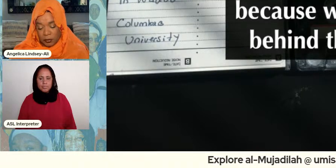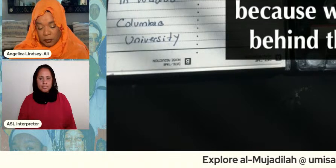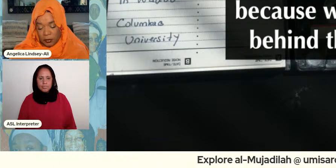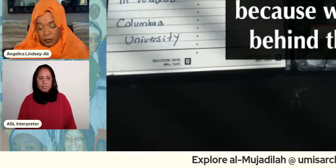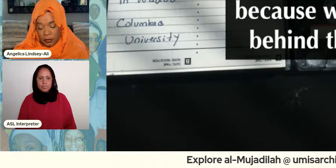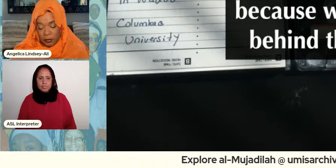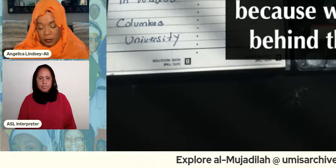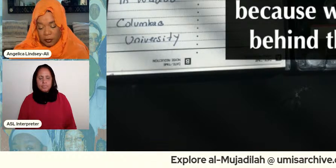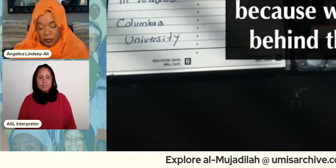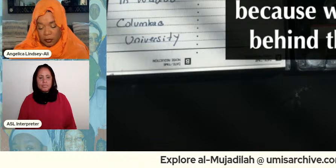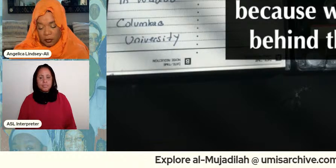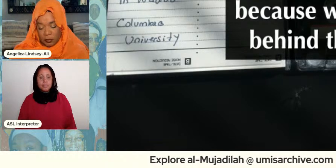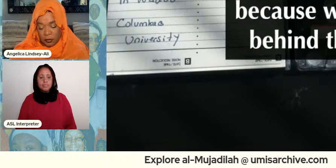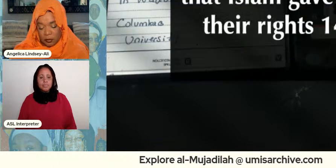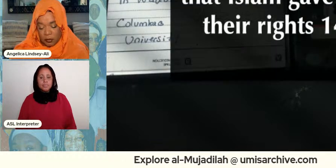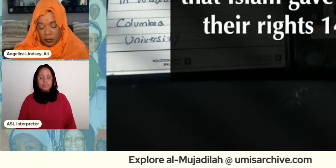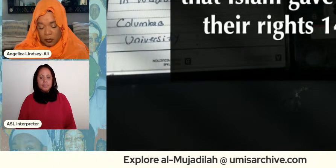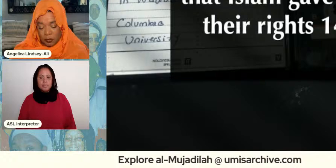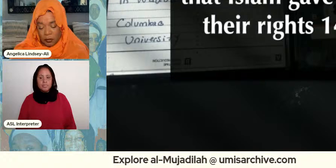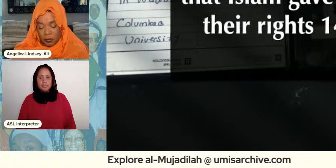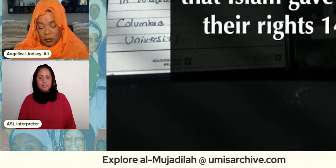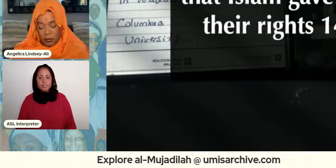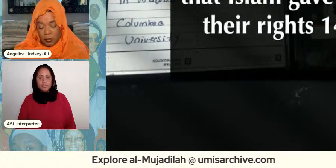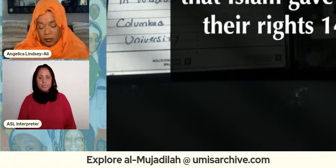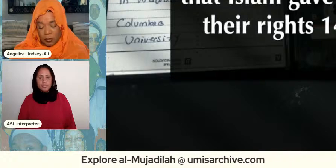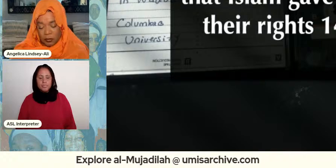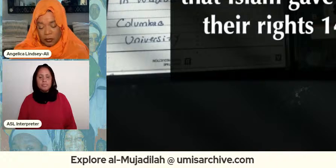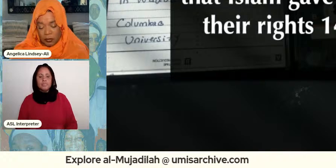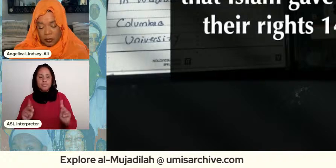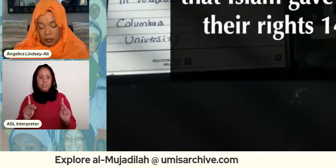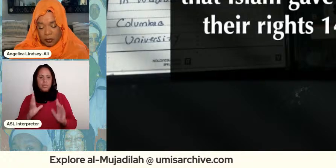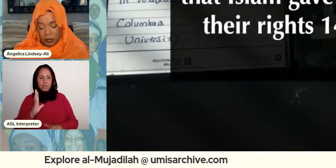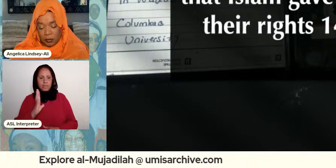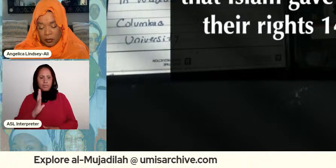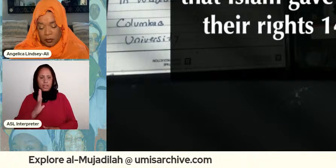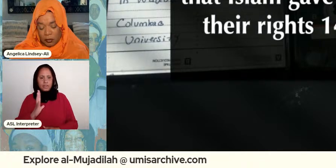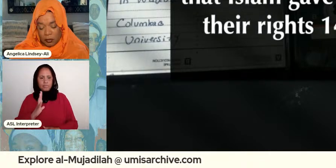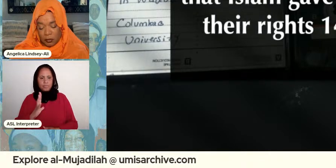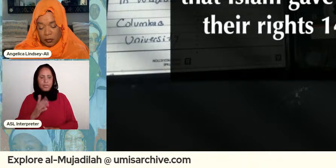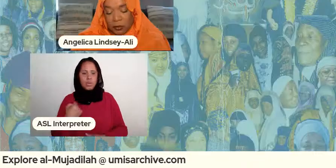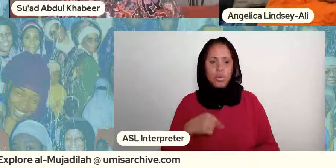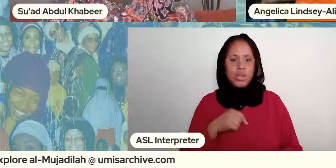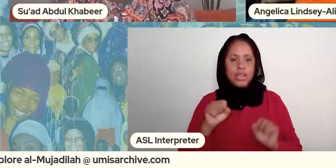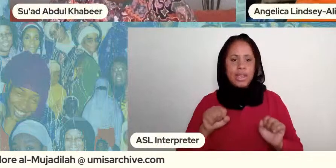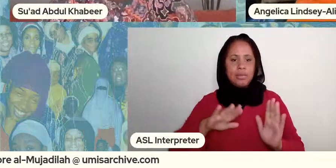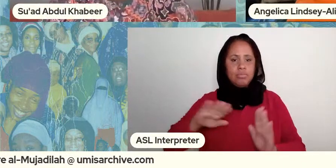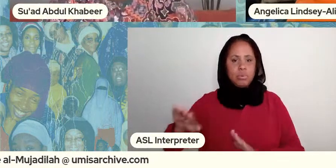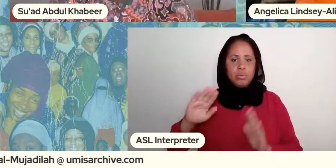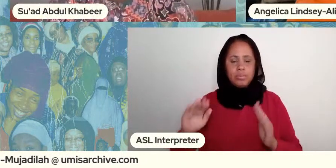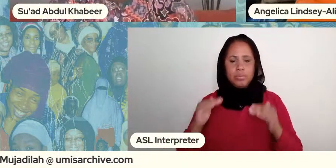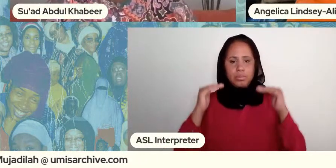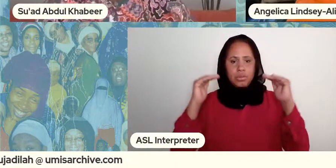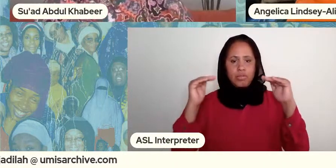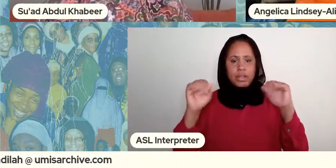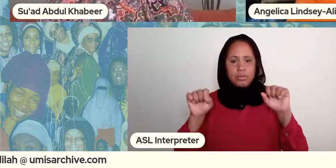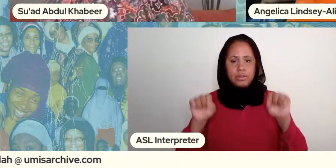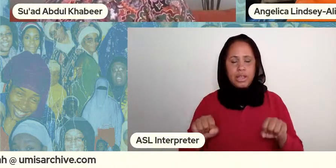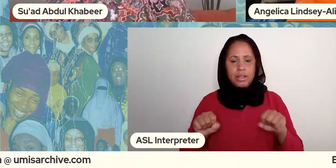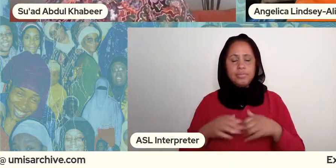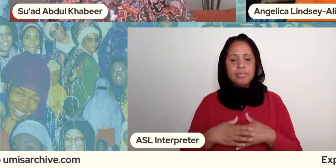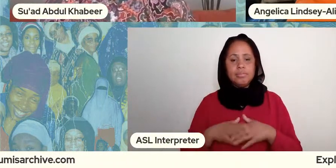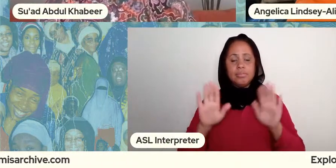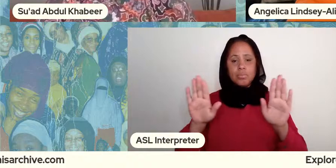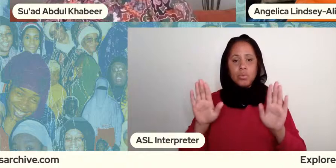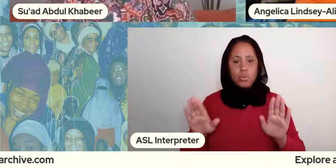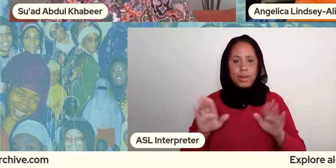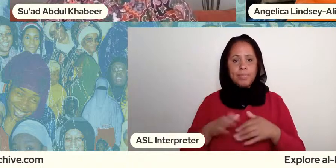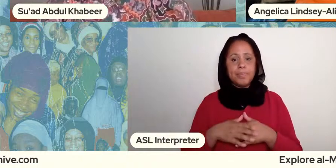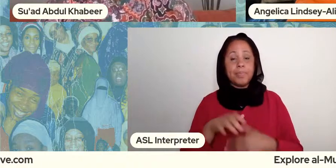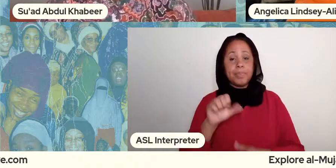okay if it's not working it's fine it's fine people move on great so um i included this